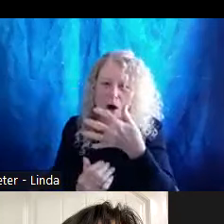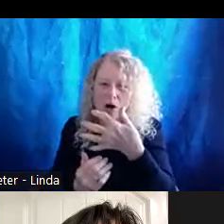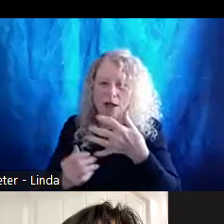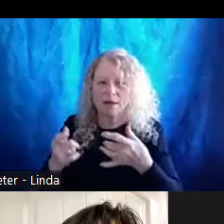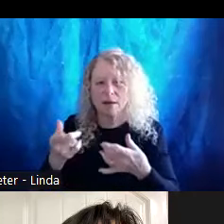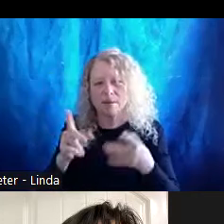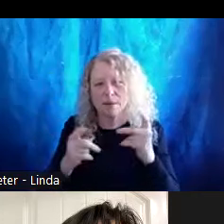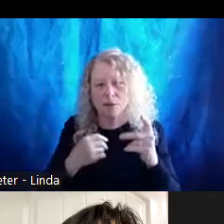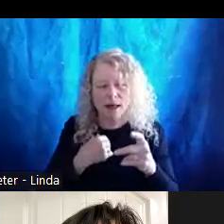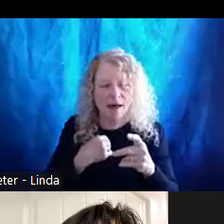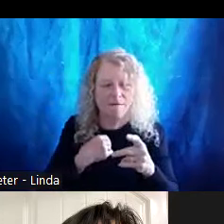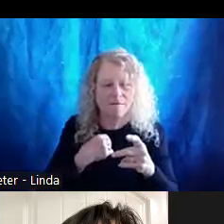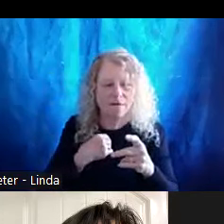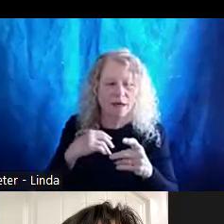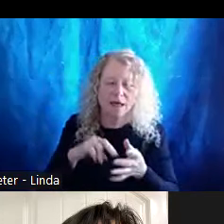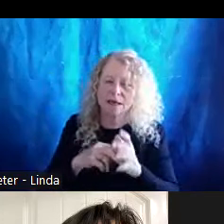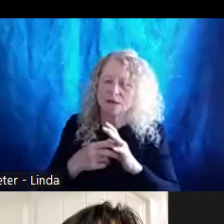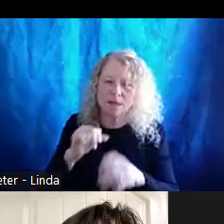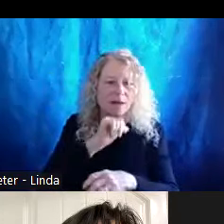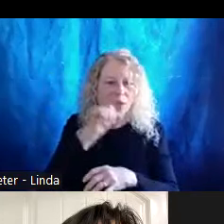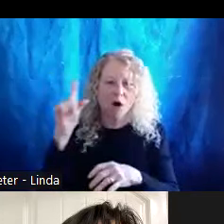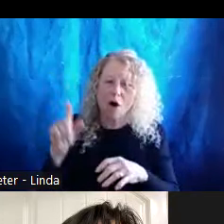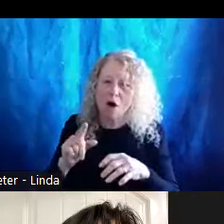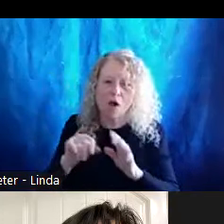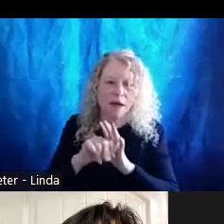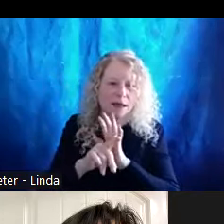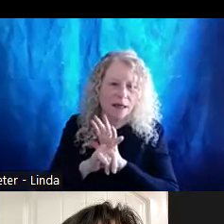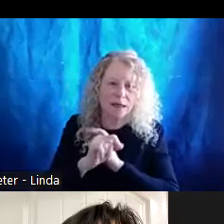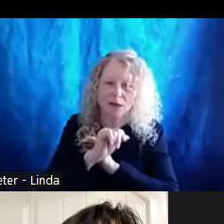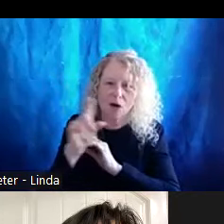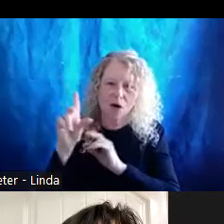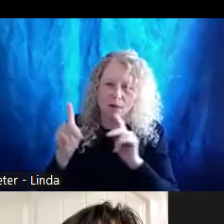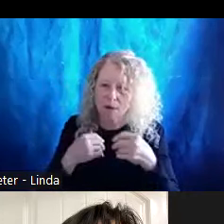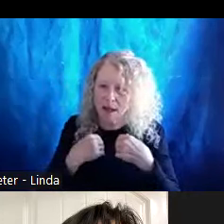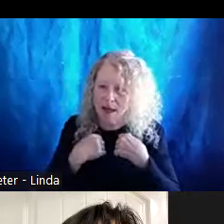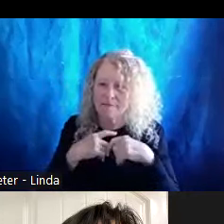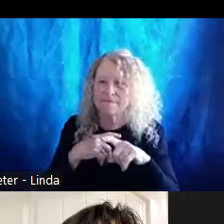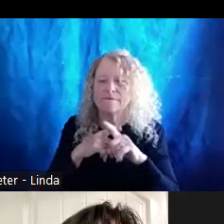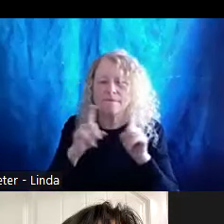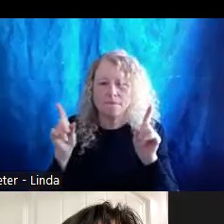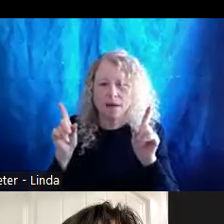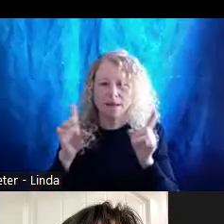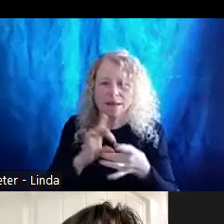to all identities every person has, but rather refers. To the historically marginalized identities